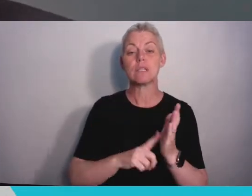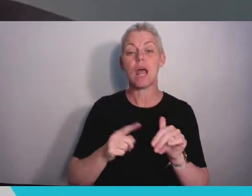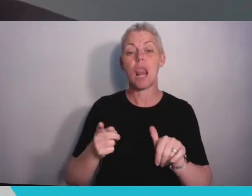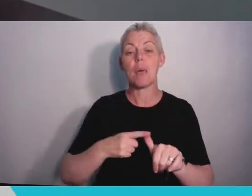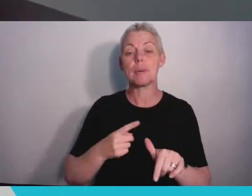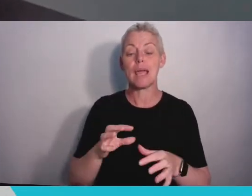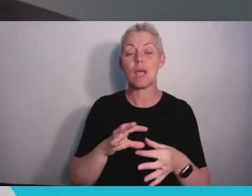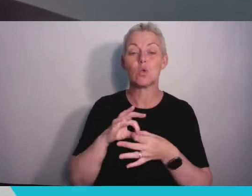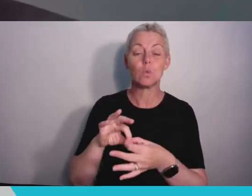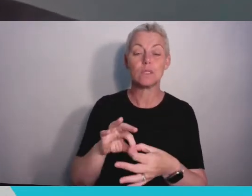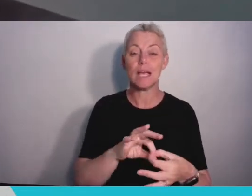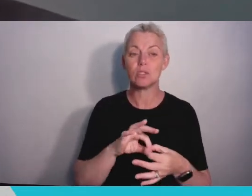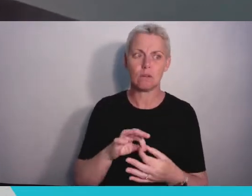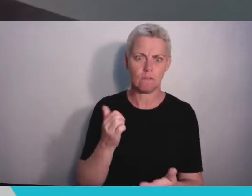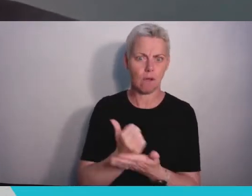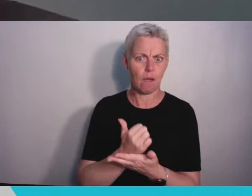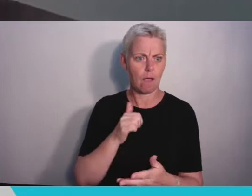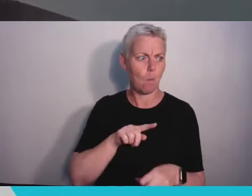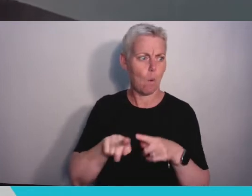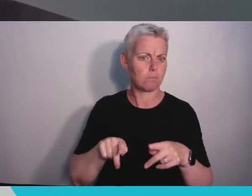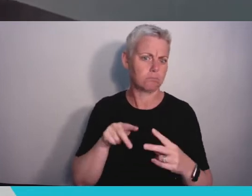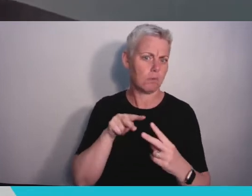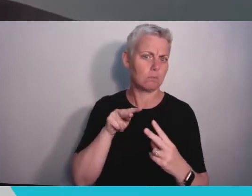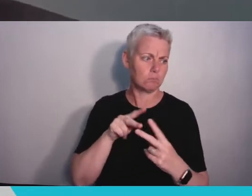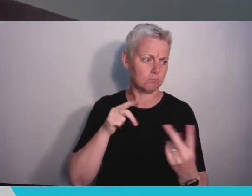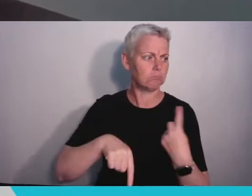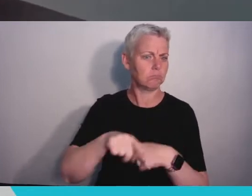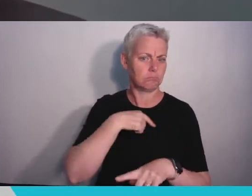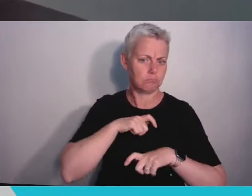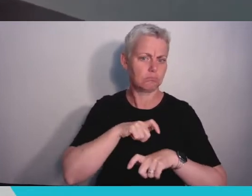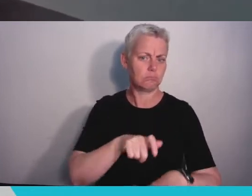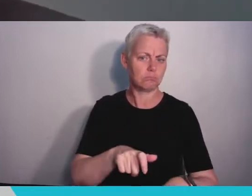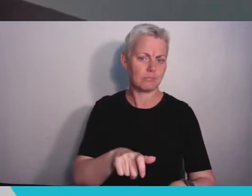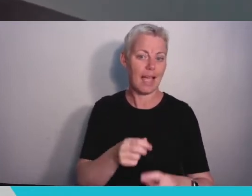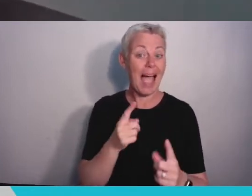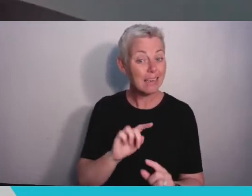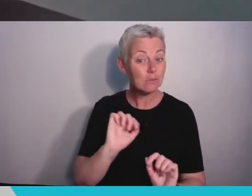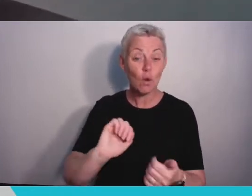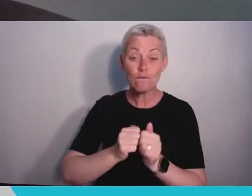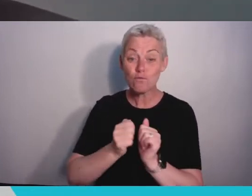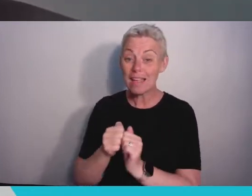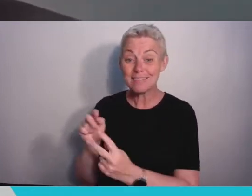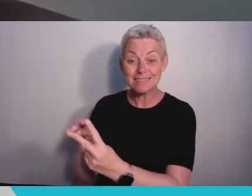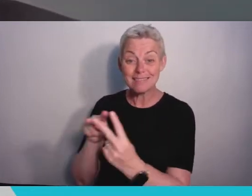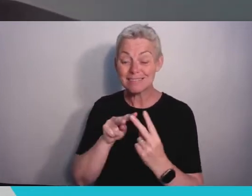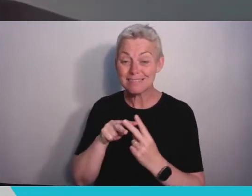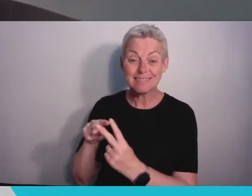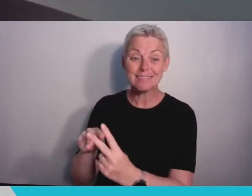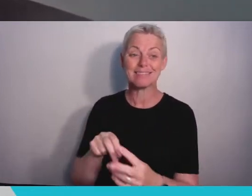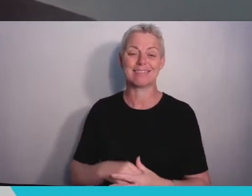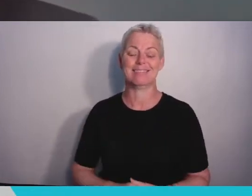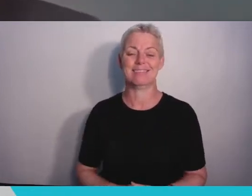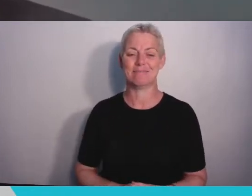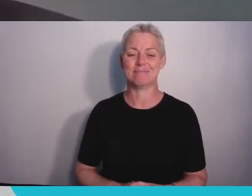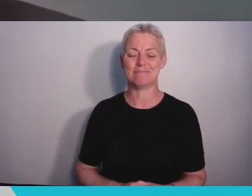in touch with us but also to stay in touch with each other. And remember from a practical